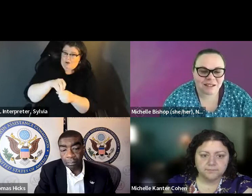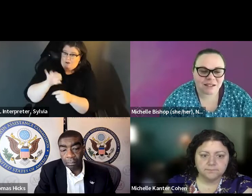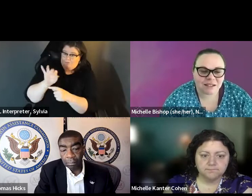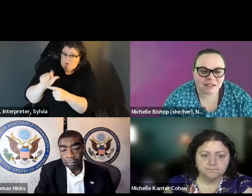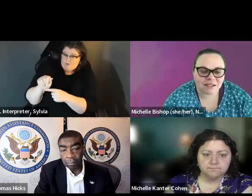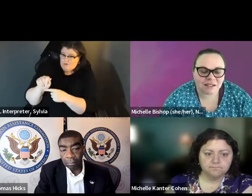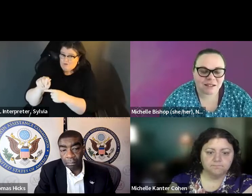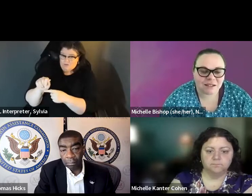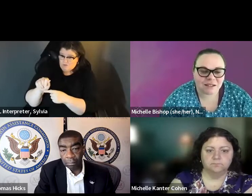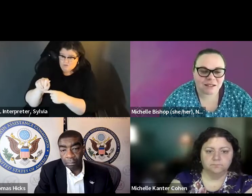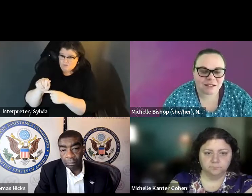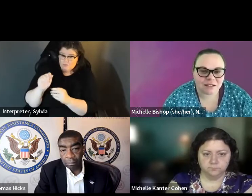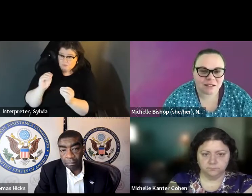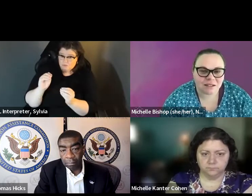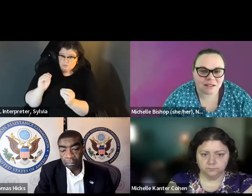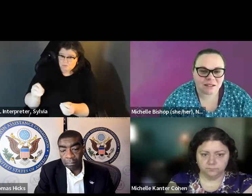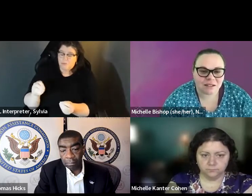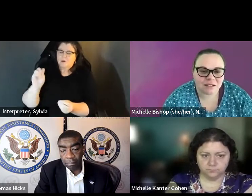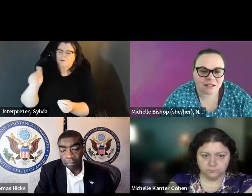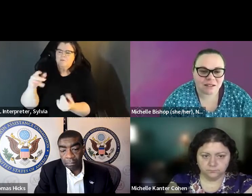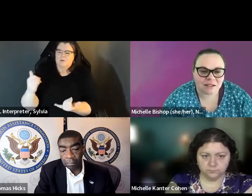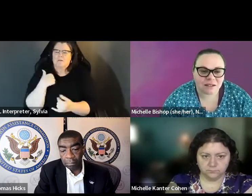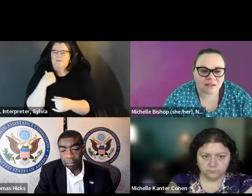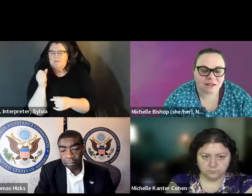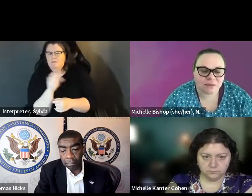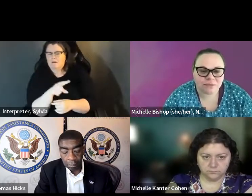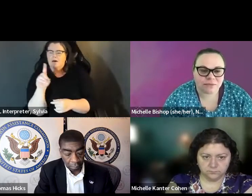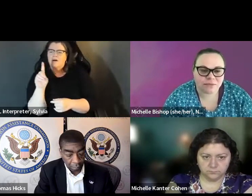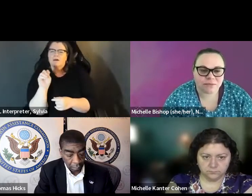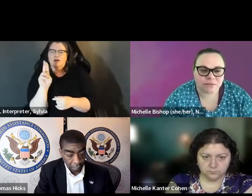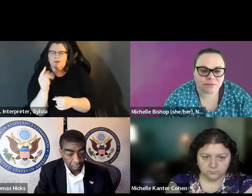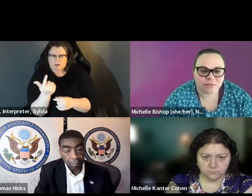about Florida law?